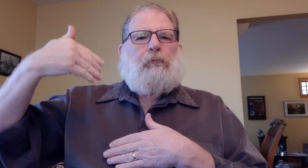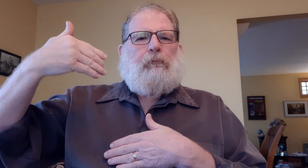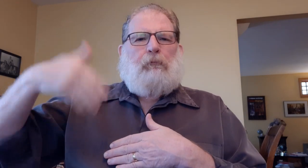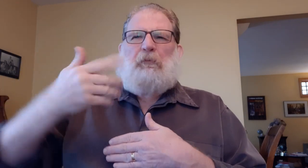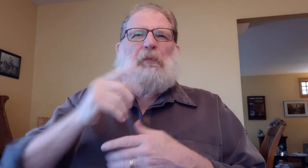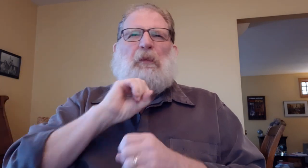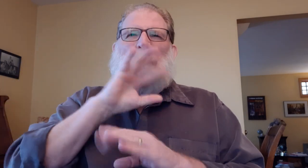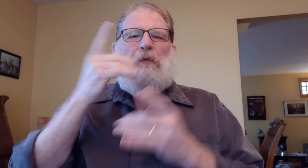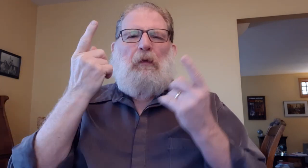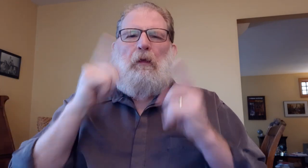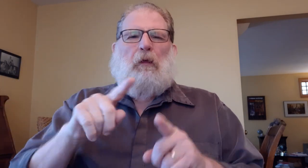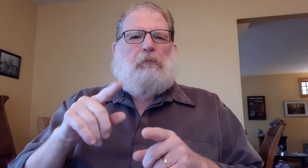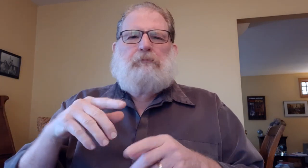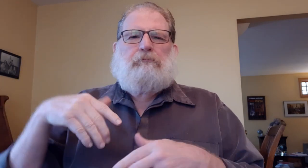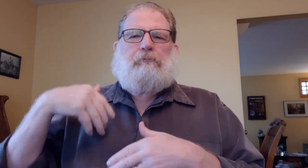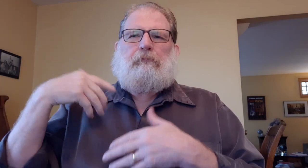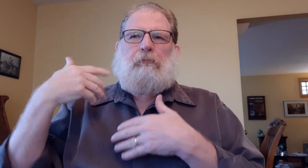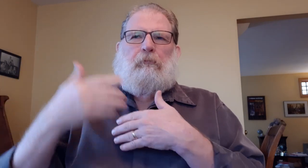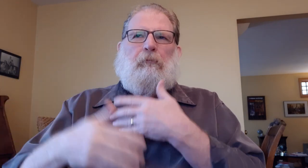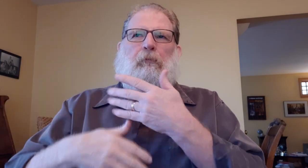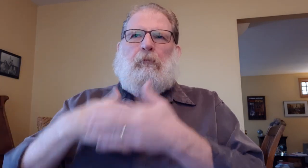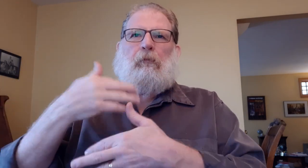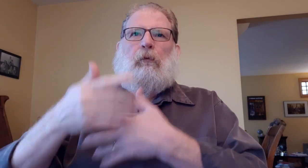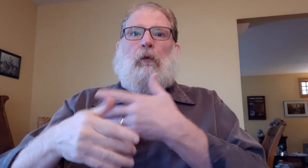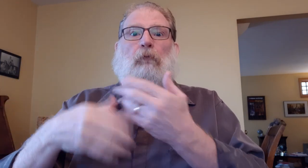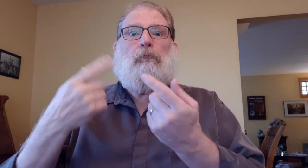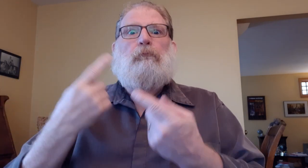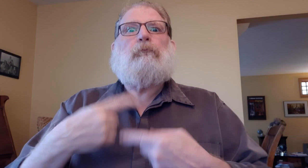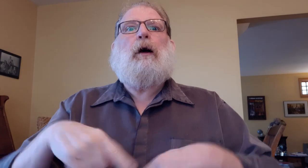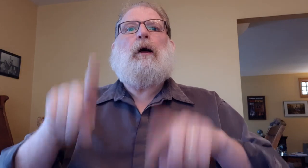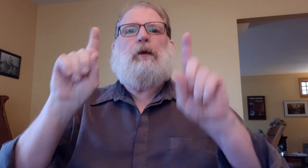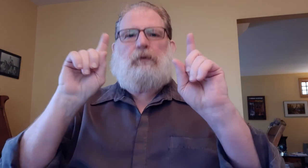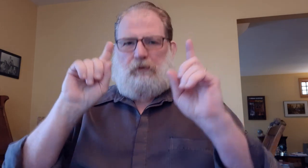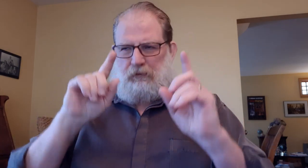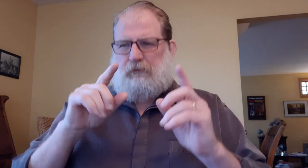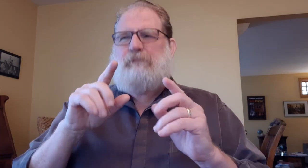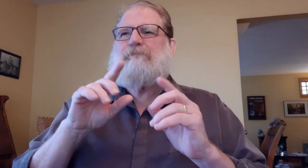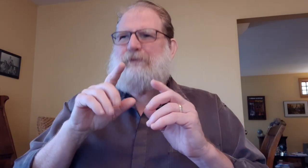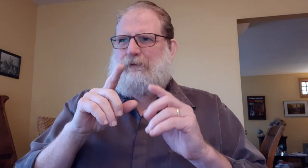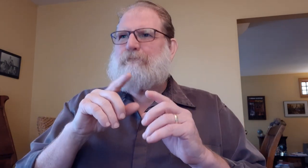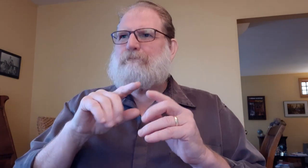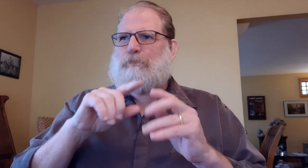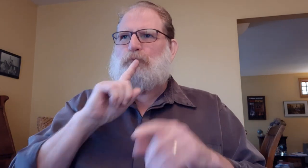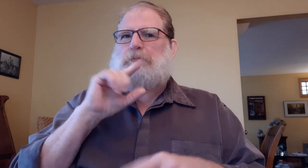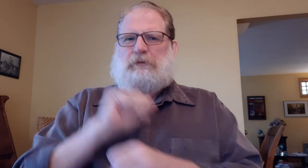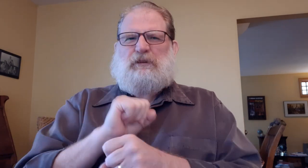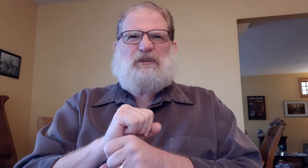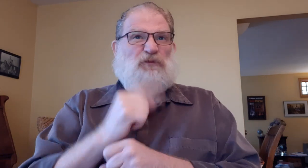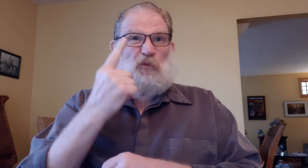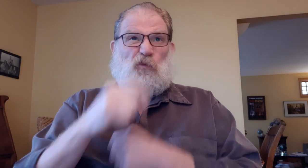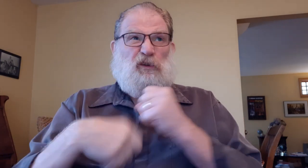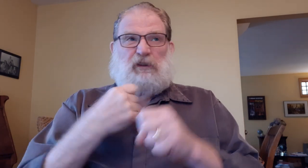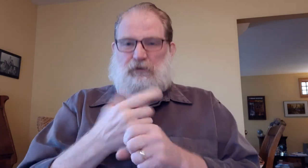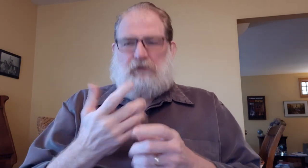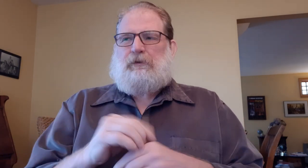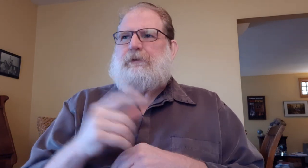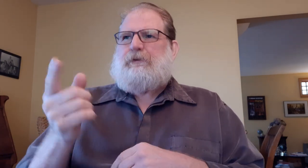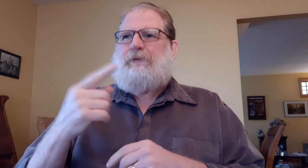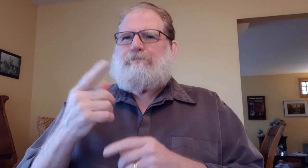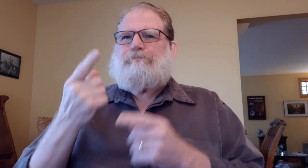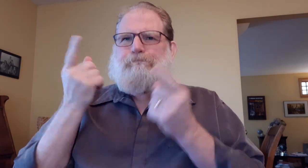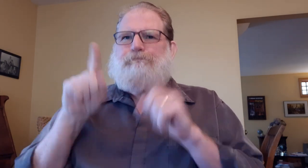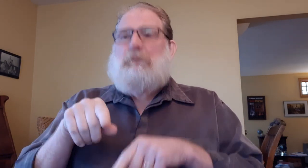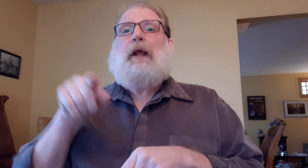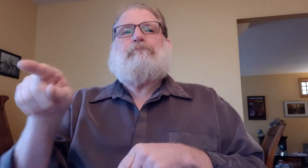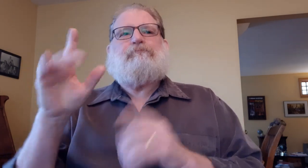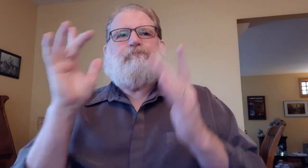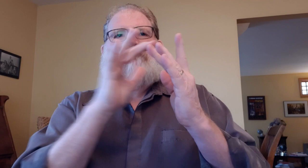Nothing happened until a year later. We finally agreed to go ahead at last.